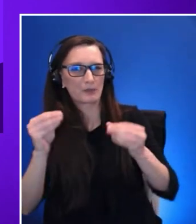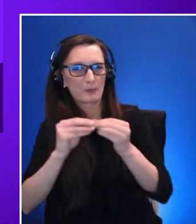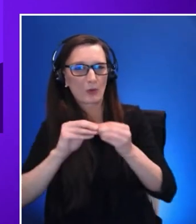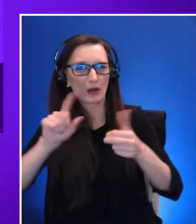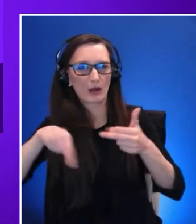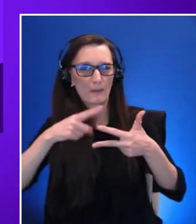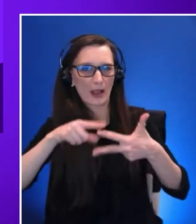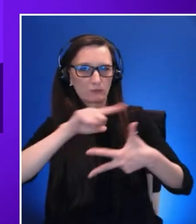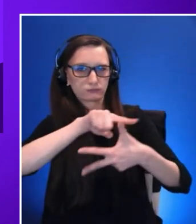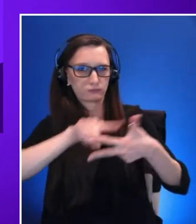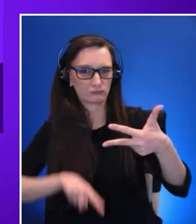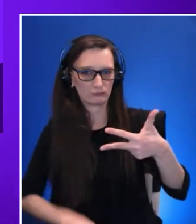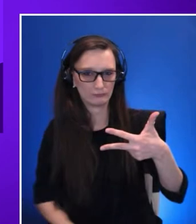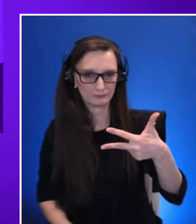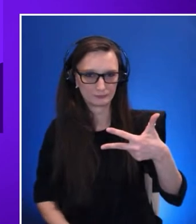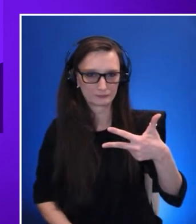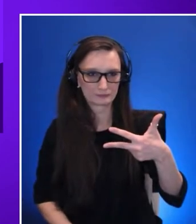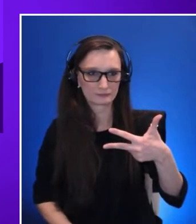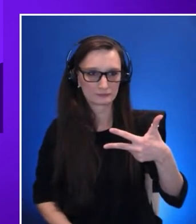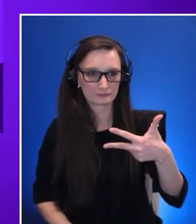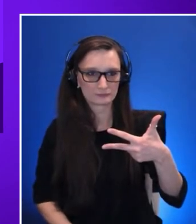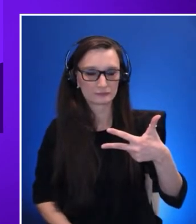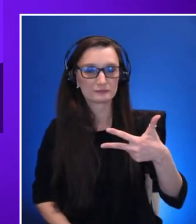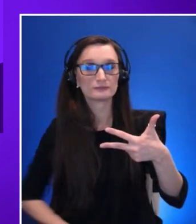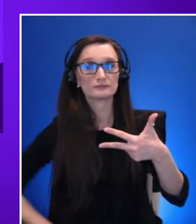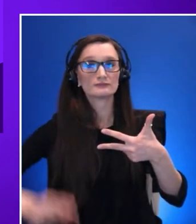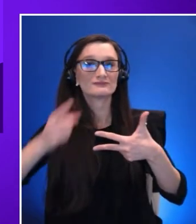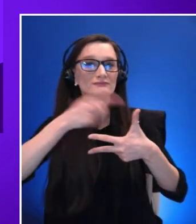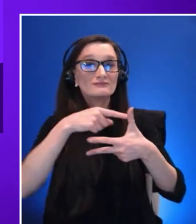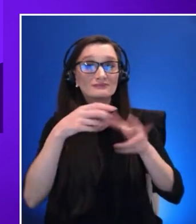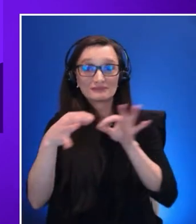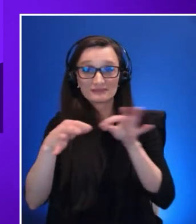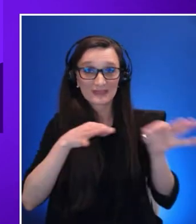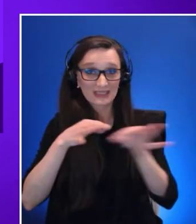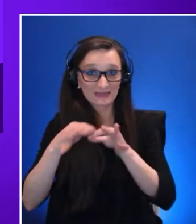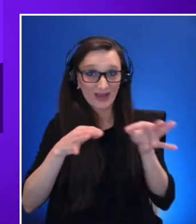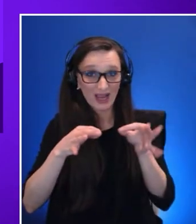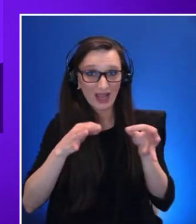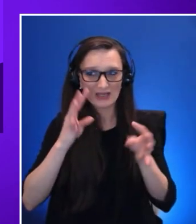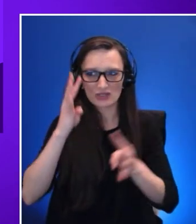The first step of define, of creating the focus areas, in our case